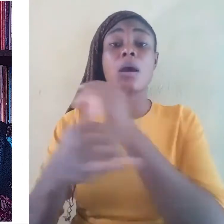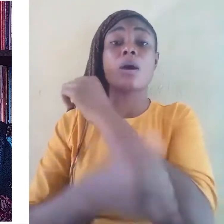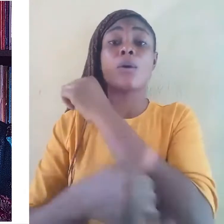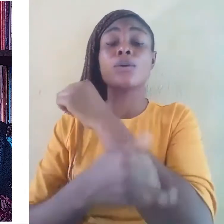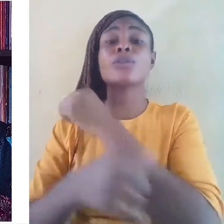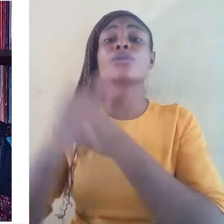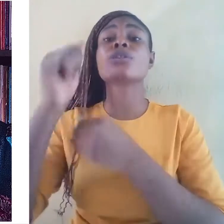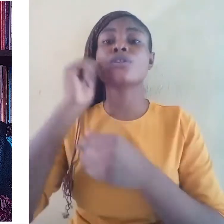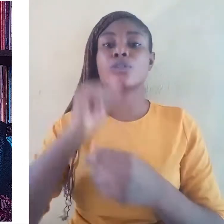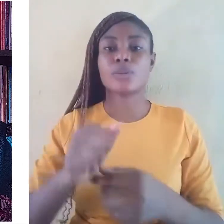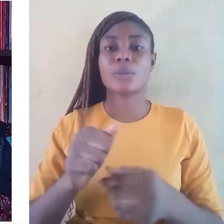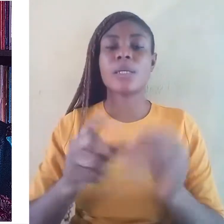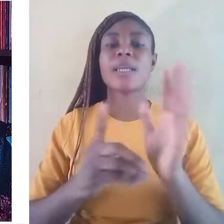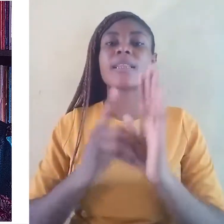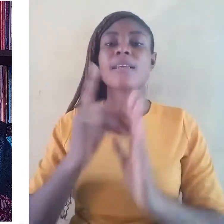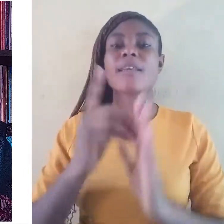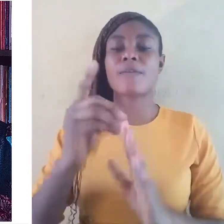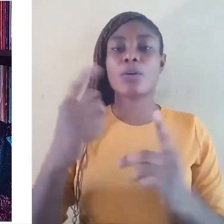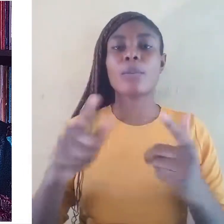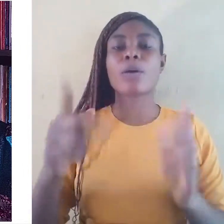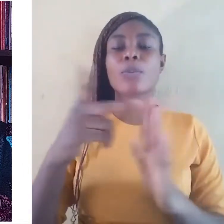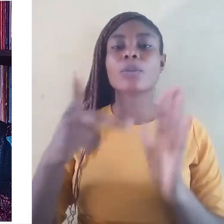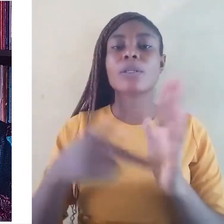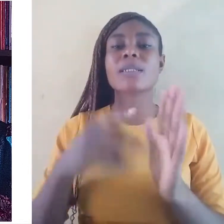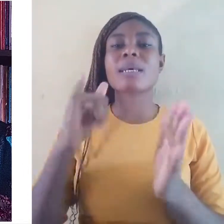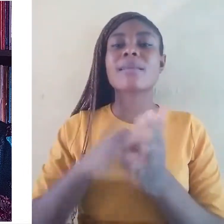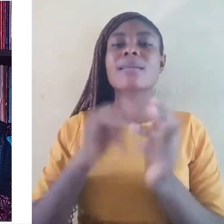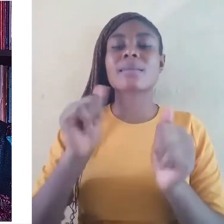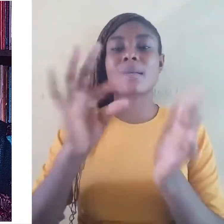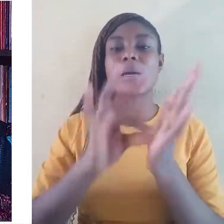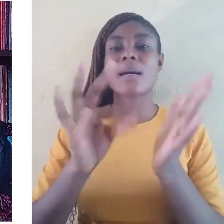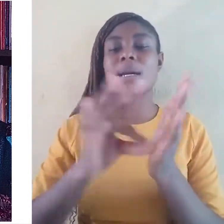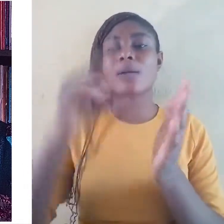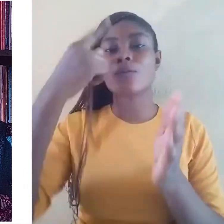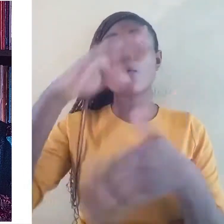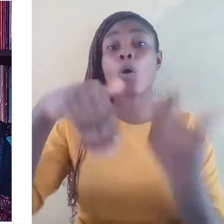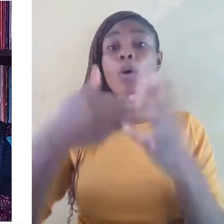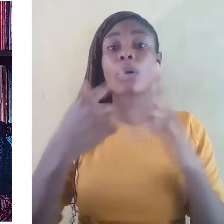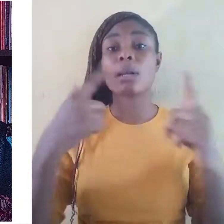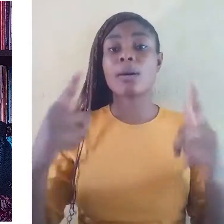that can account for all the languages spoken in the country and provide a structure and